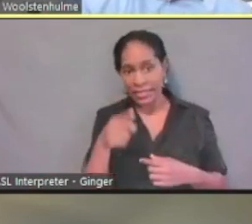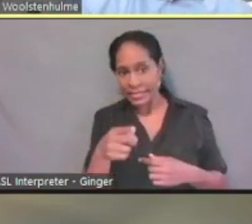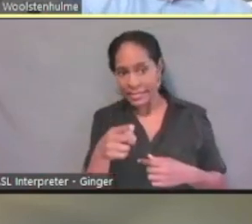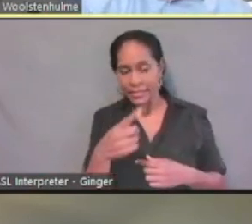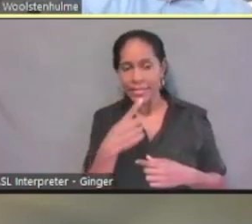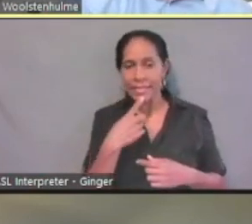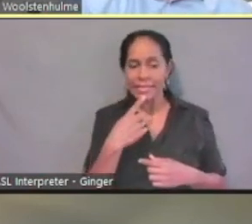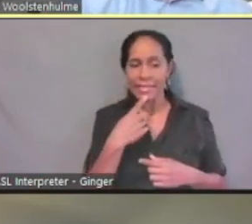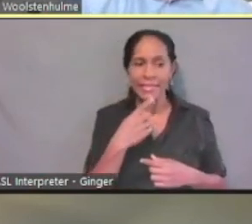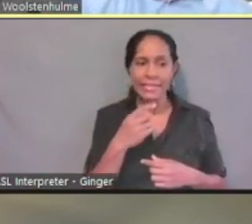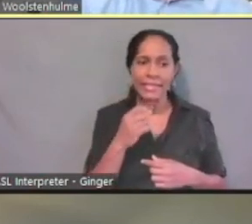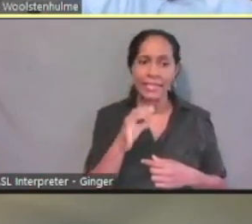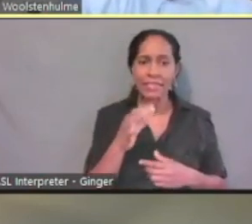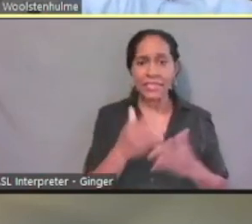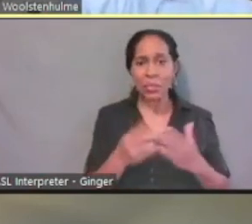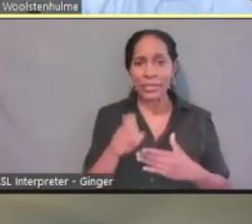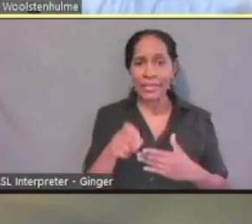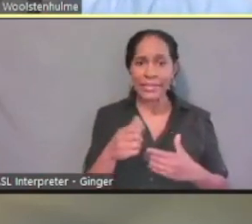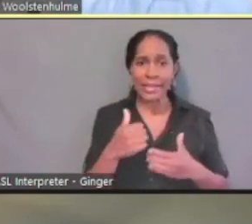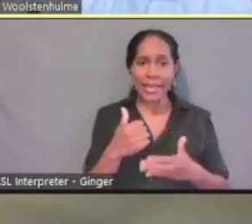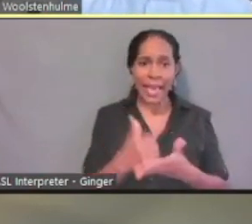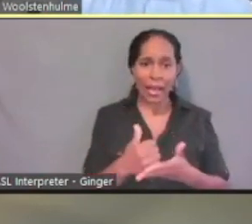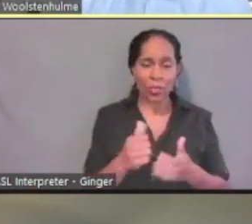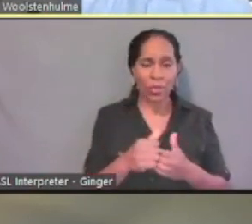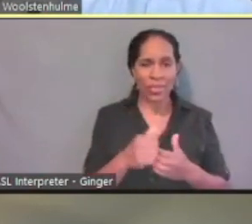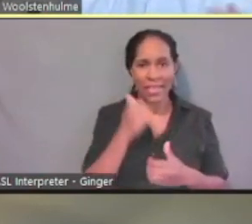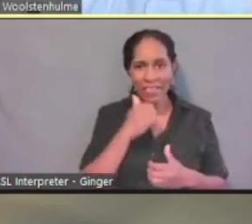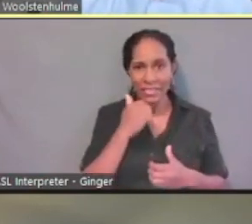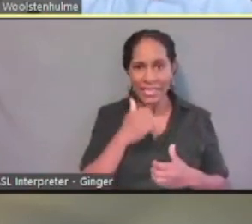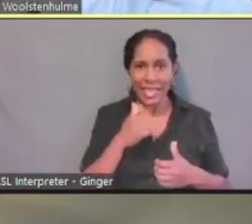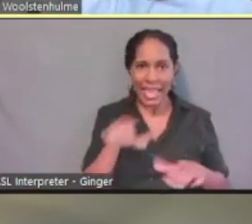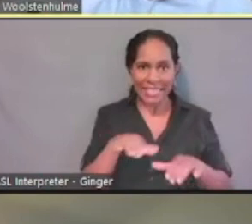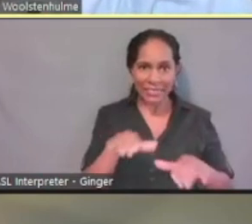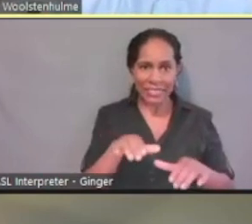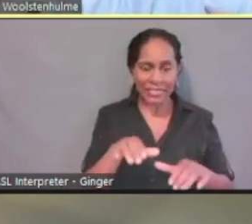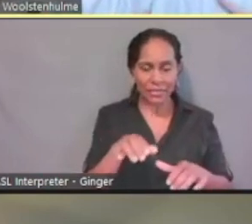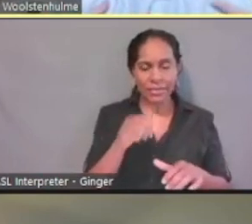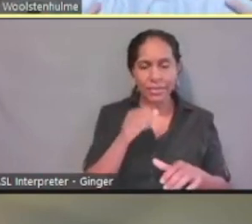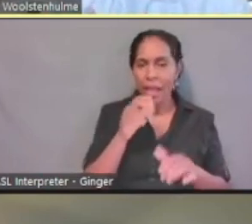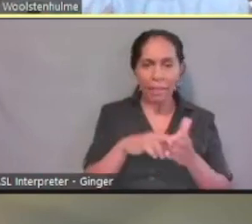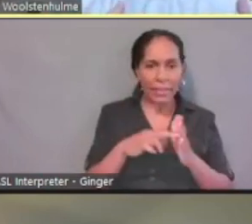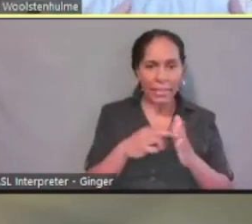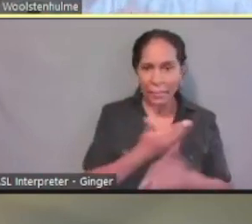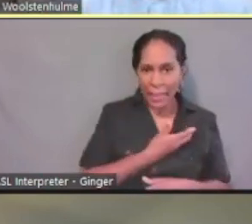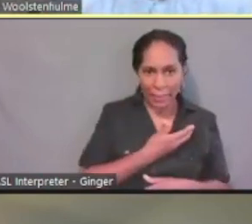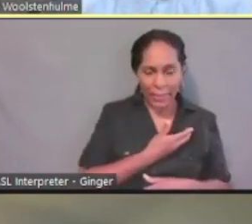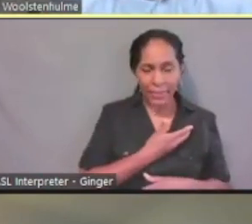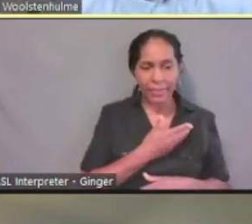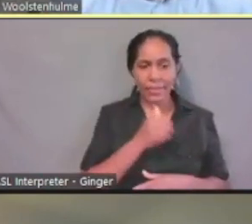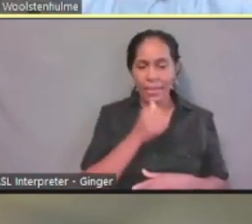with daily living activities, that's not a baby, that's not a young child, that's kind of an adult